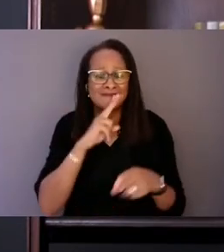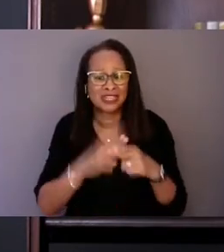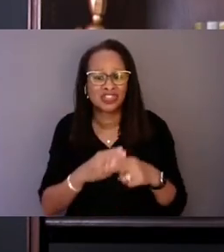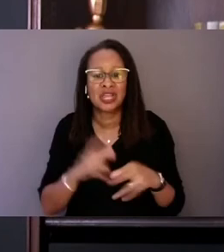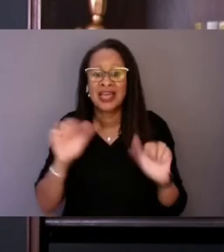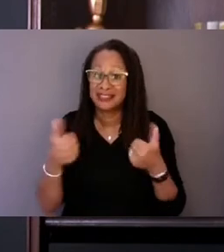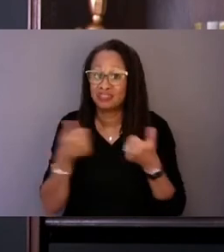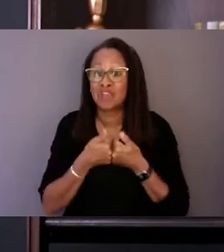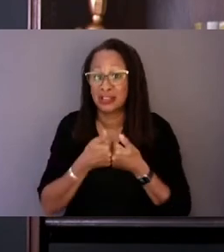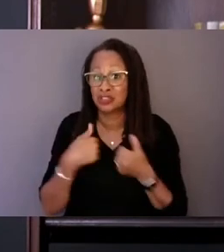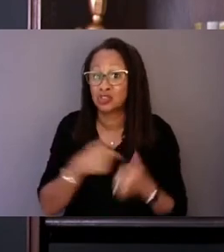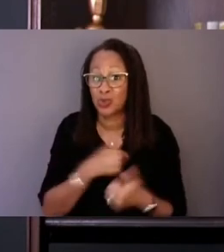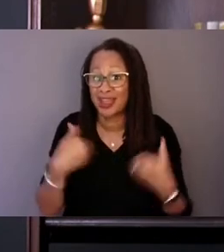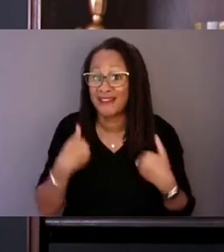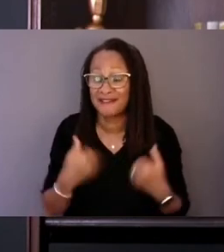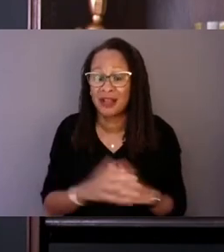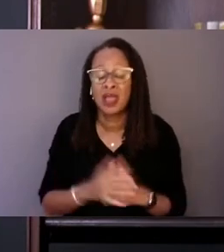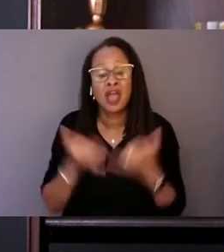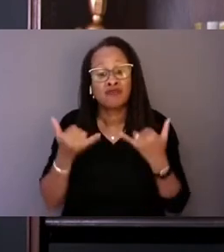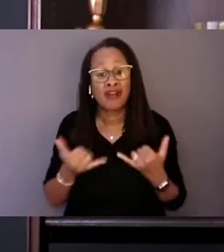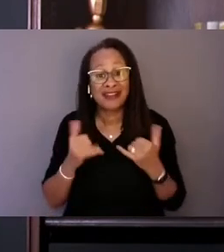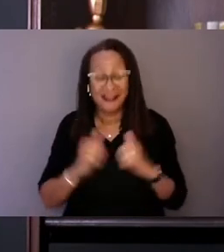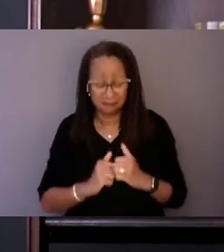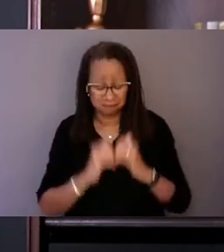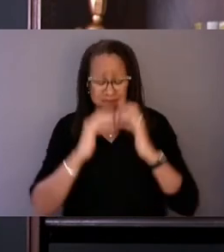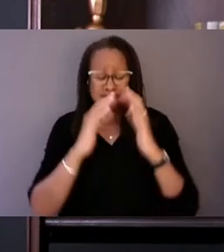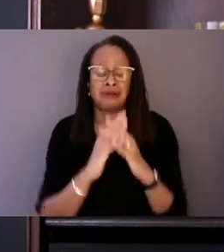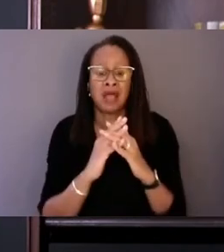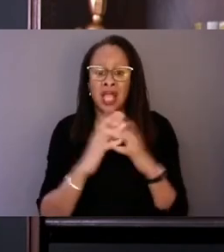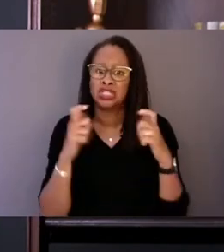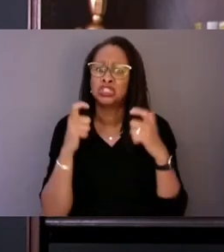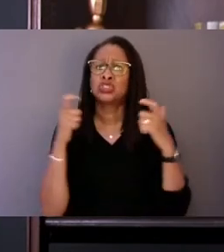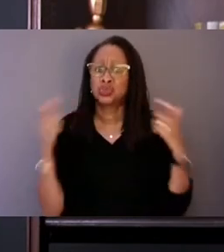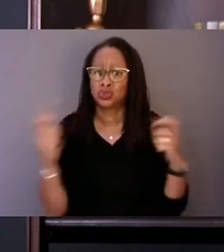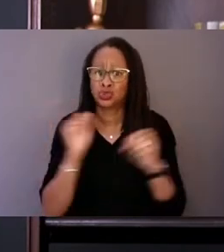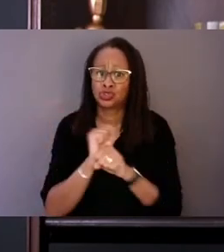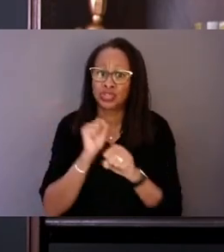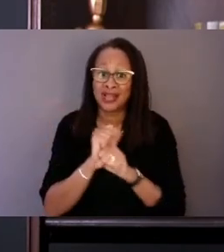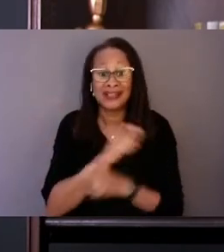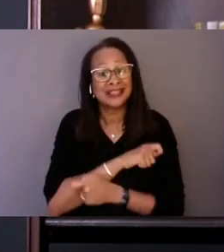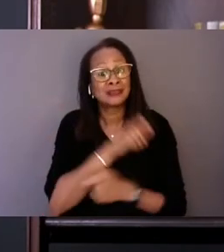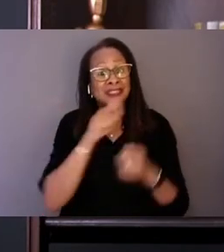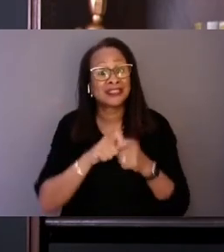Right now, implementation is a huge undertaking, especially making sure it's done equitably.